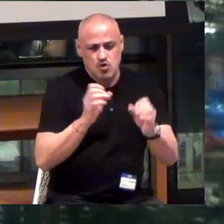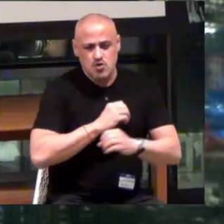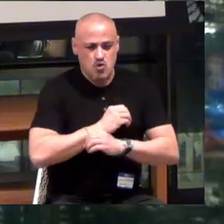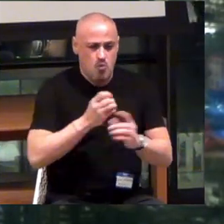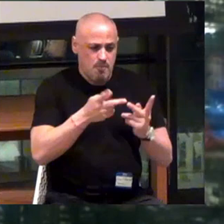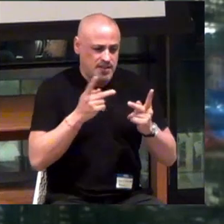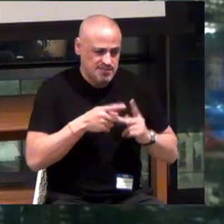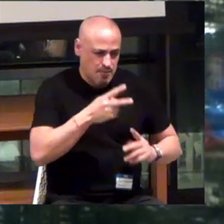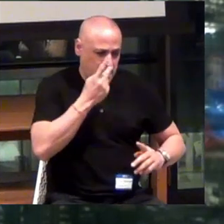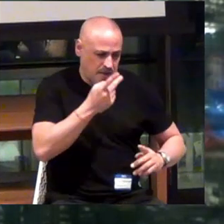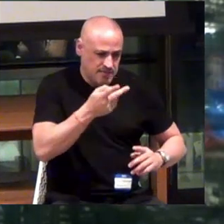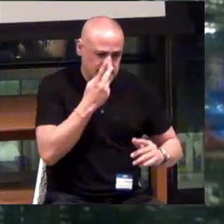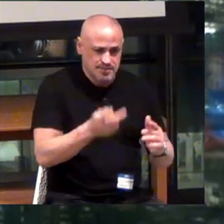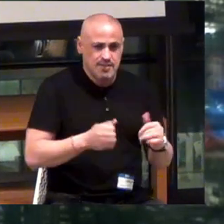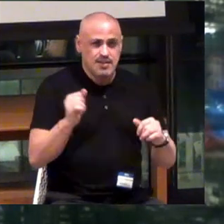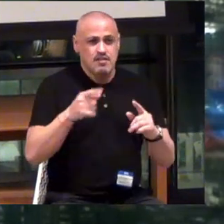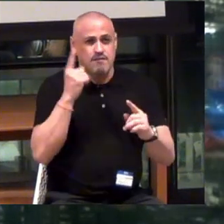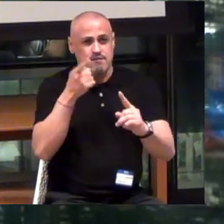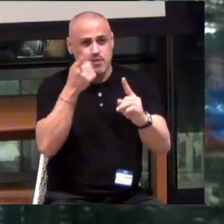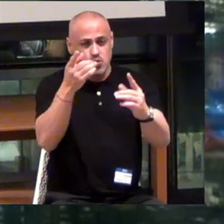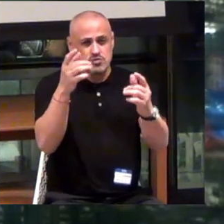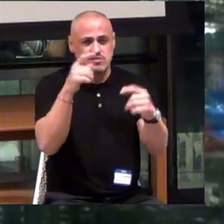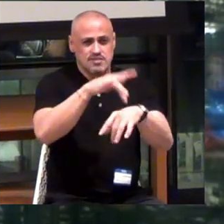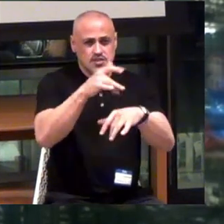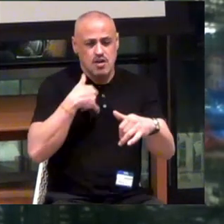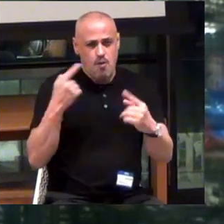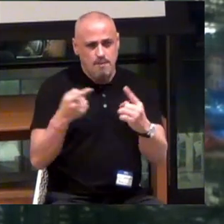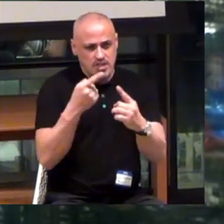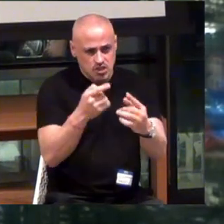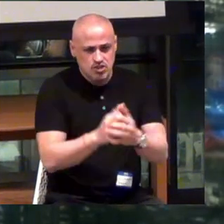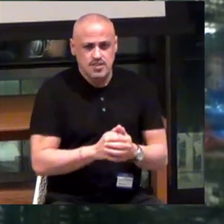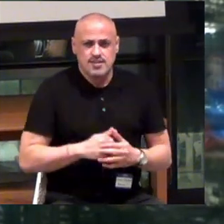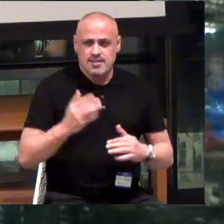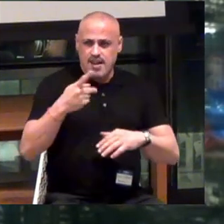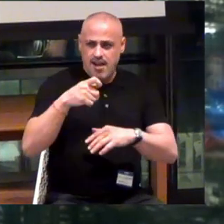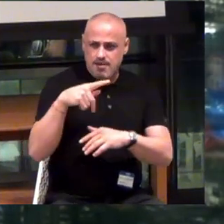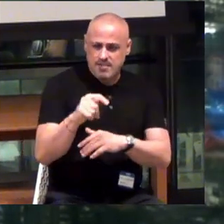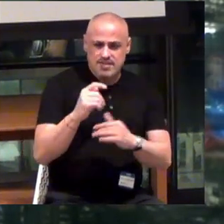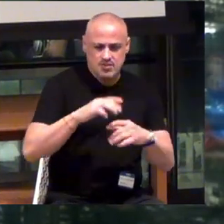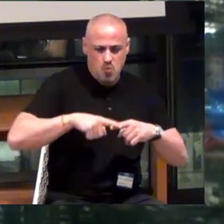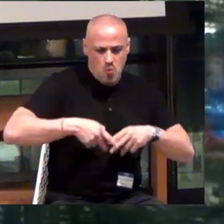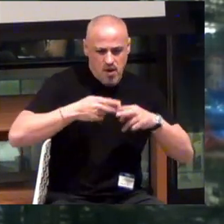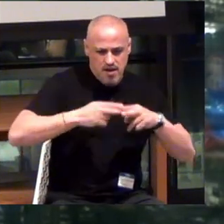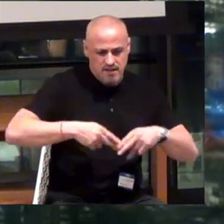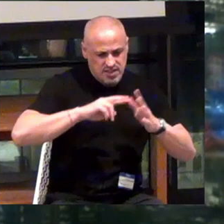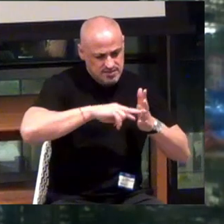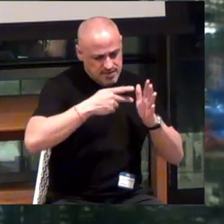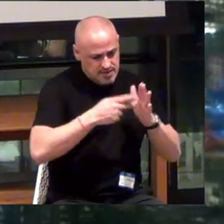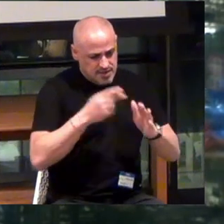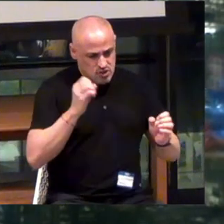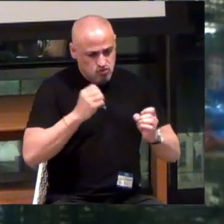The future is touch. That's our mission. Touch with the weight and intention of dramatically making a difference.